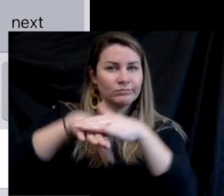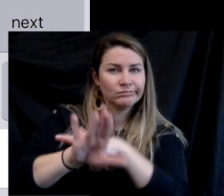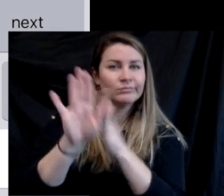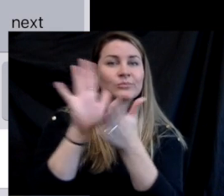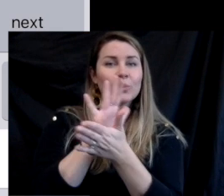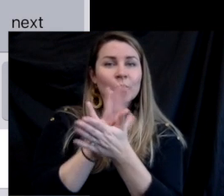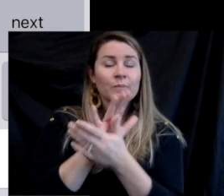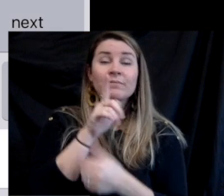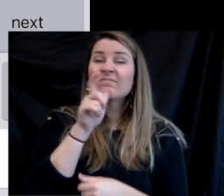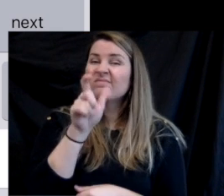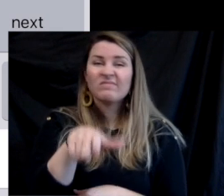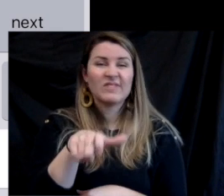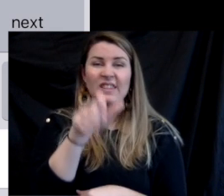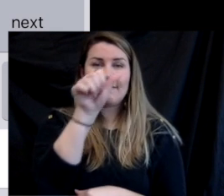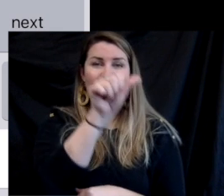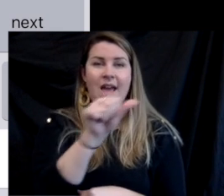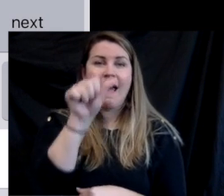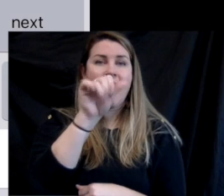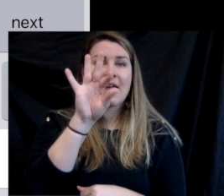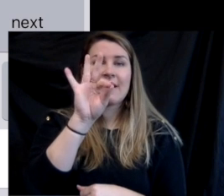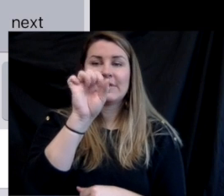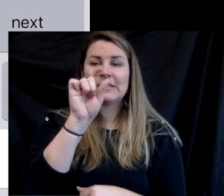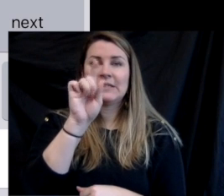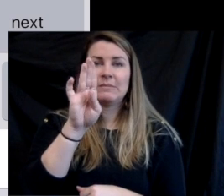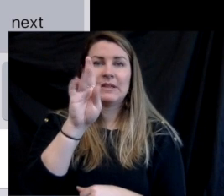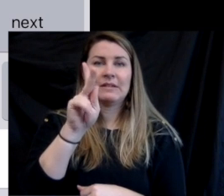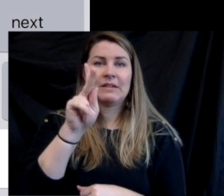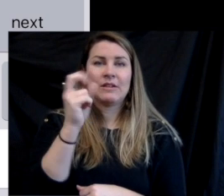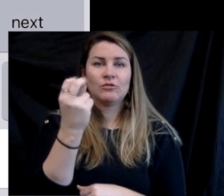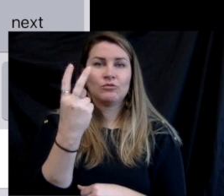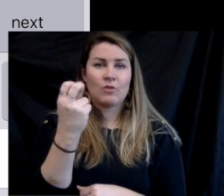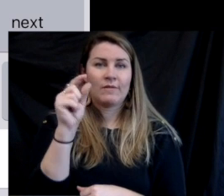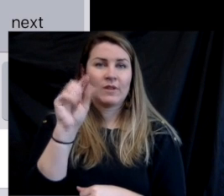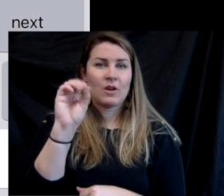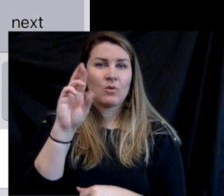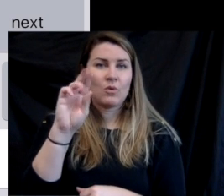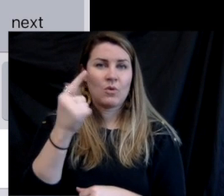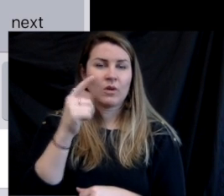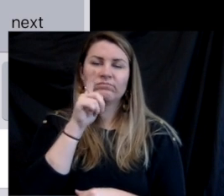the same as their email address and teams and everything else they use to log on in school.